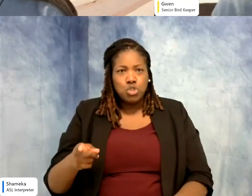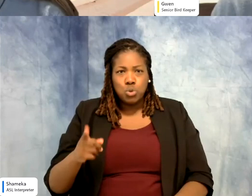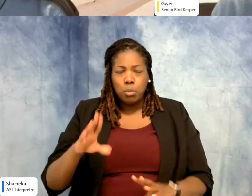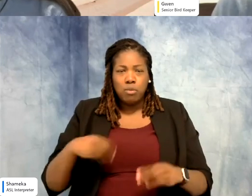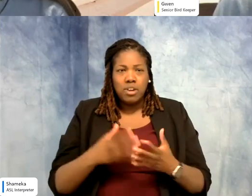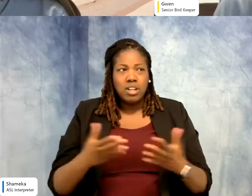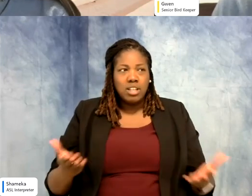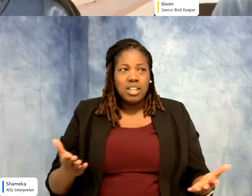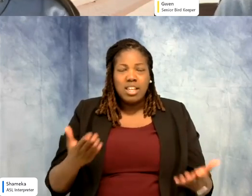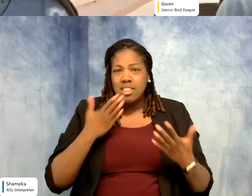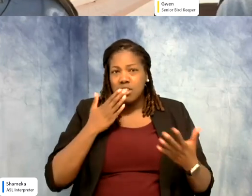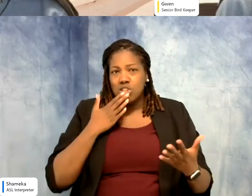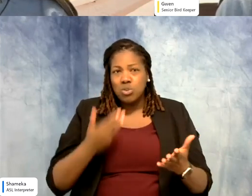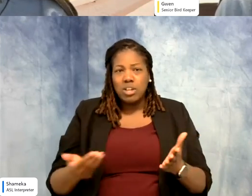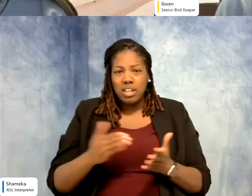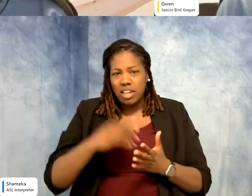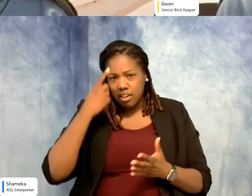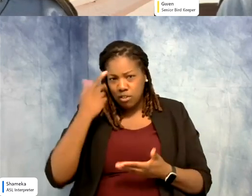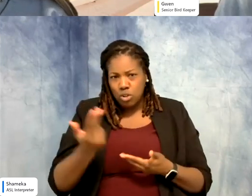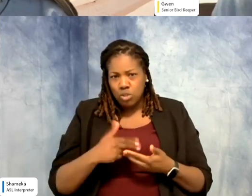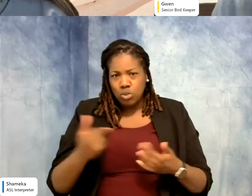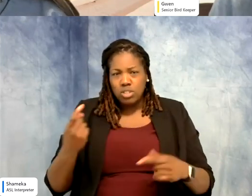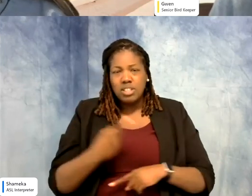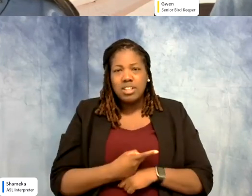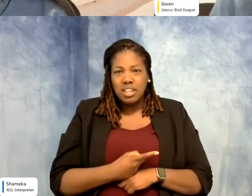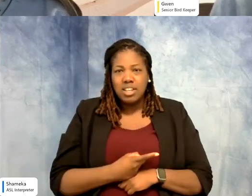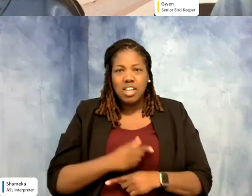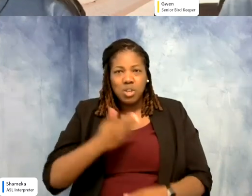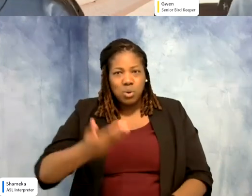Gwen thank you again for joining us today. >>Gwen: You're welcome, thanks for having me.